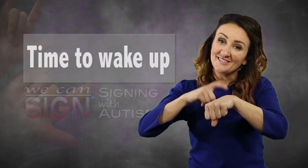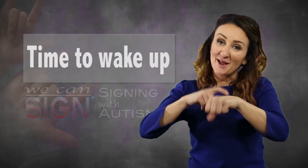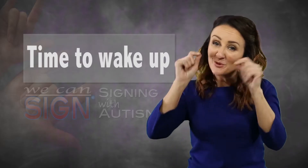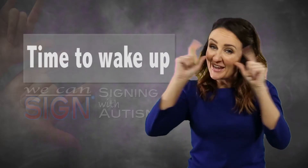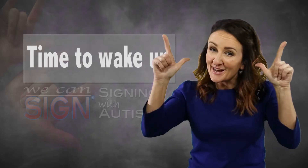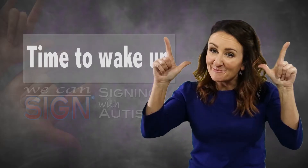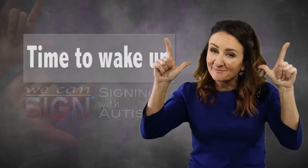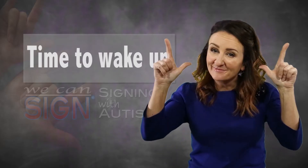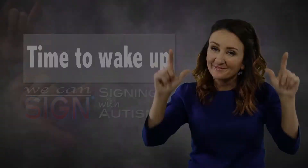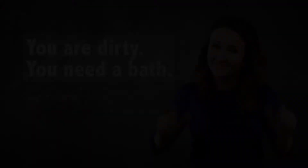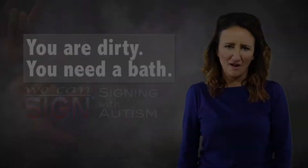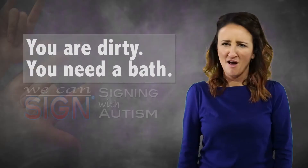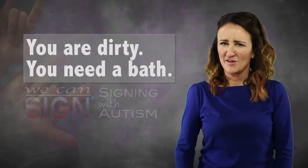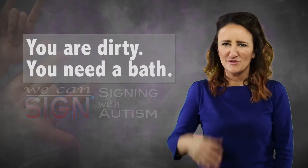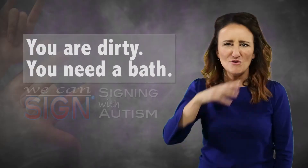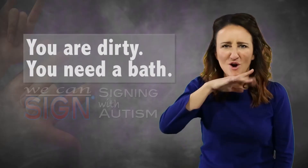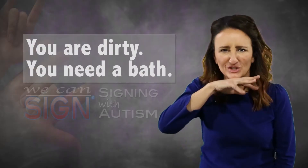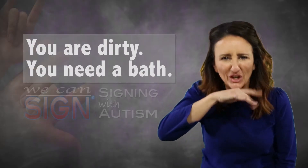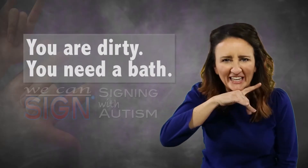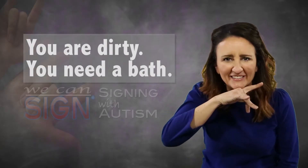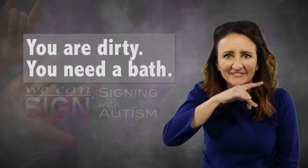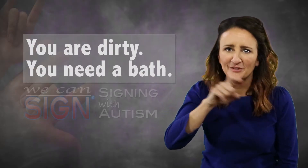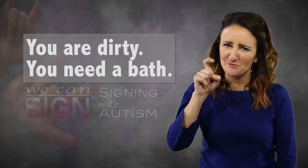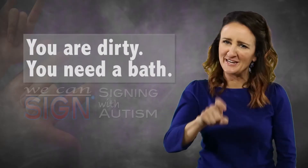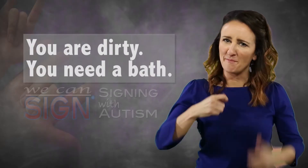phrases that will enhance you and your child's daily routine, and help your